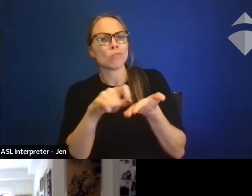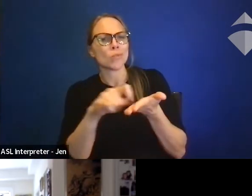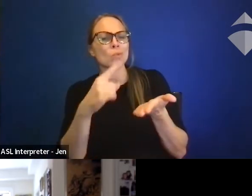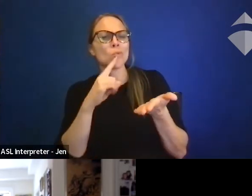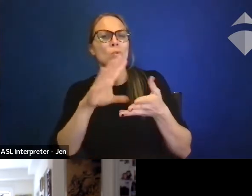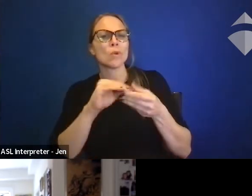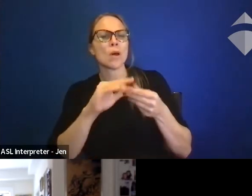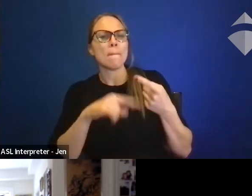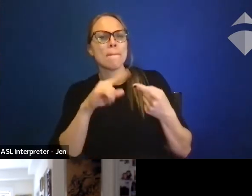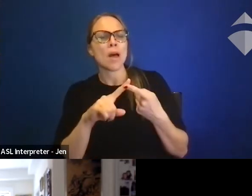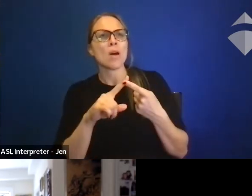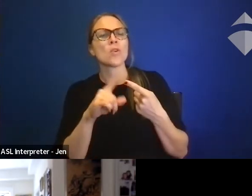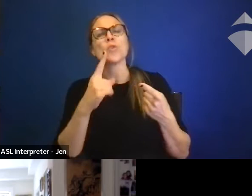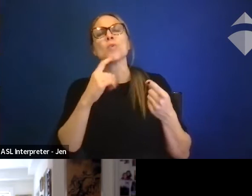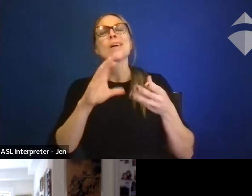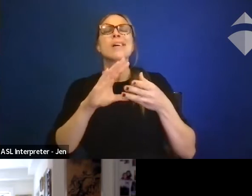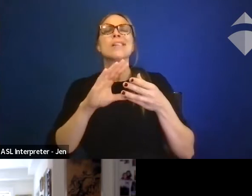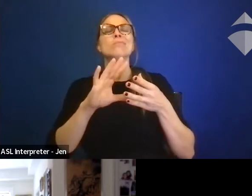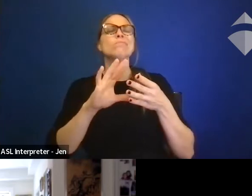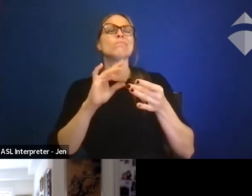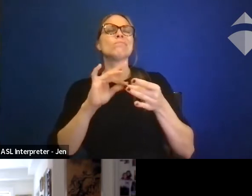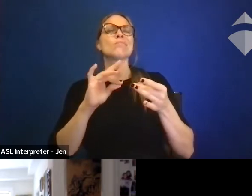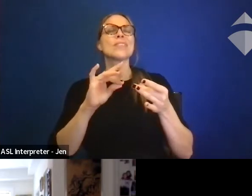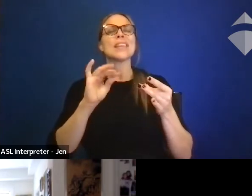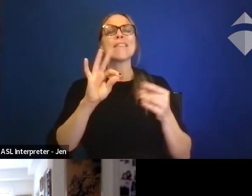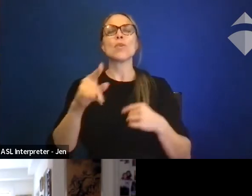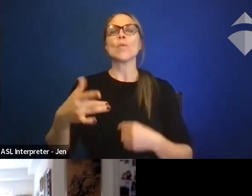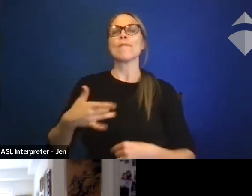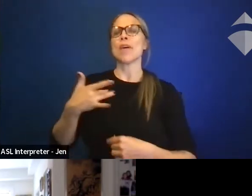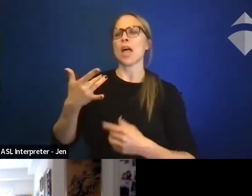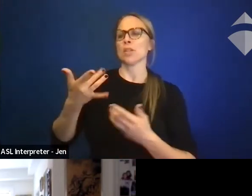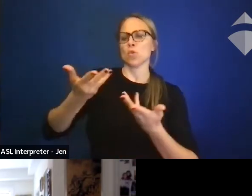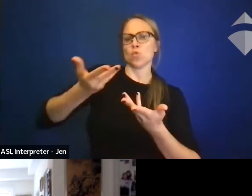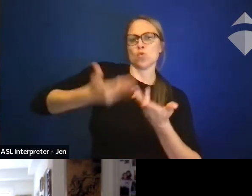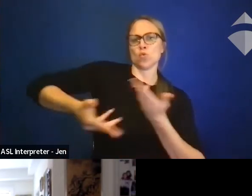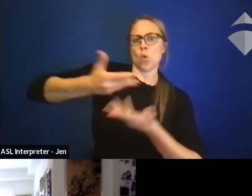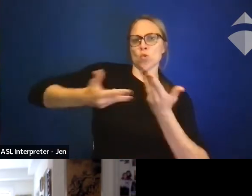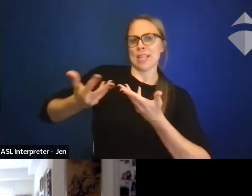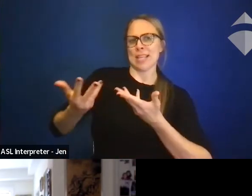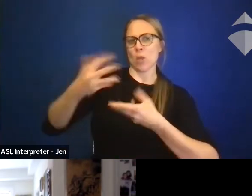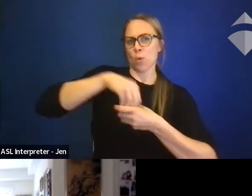whether or not you felt socially included, but it's interesting 'cause you pointed out in the conversation today about the importance